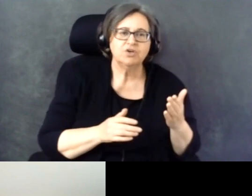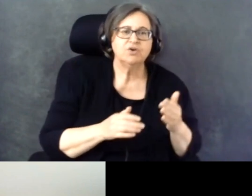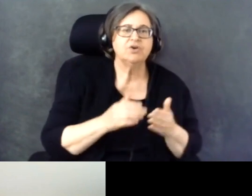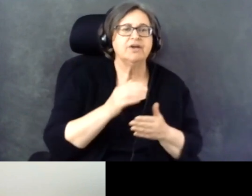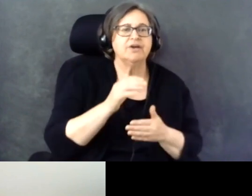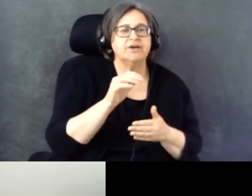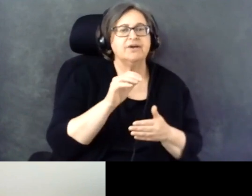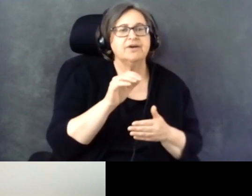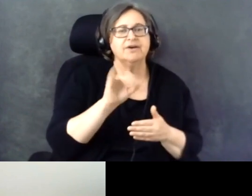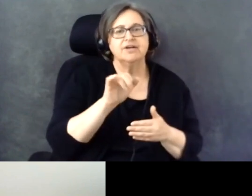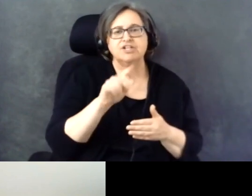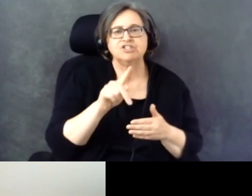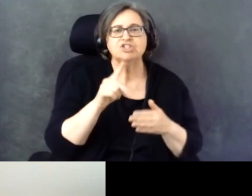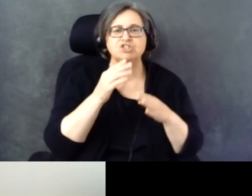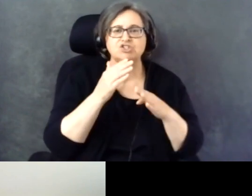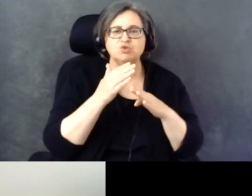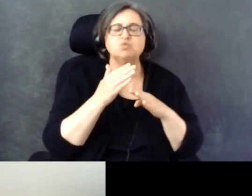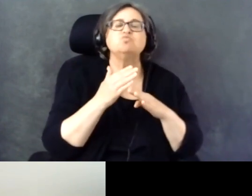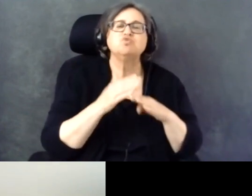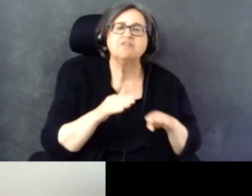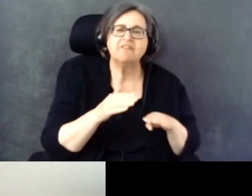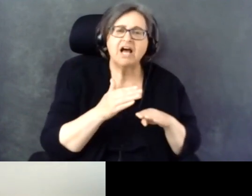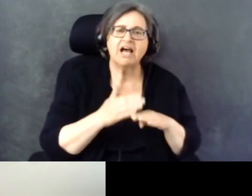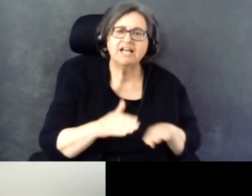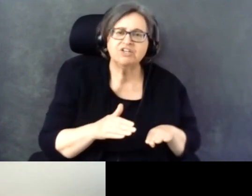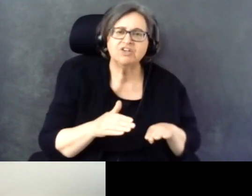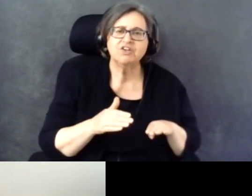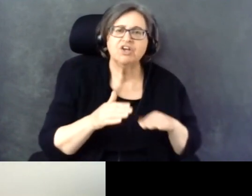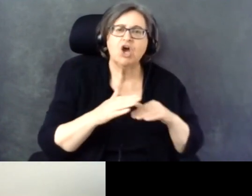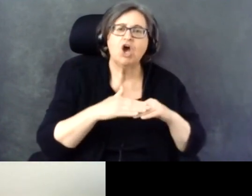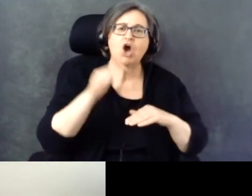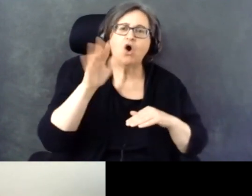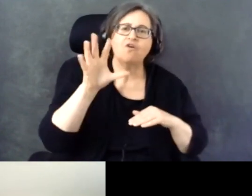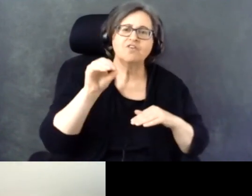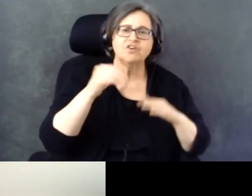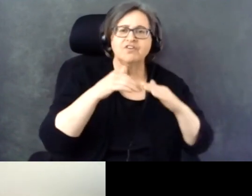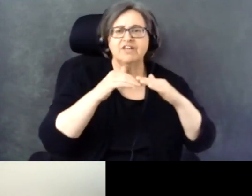It was divided into over 50 and under 50.